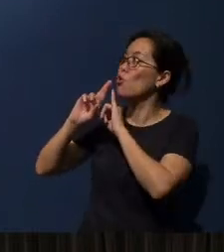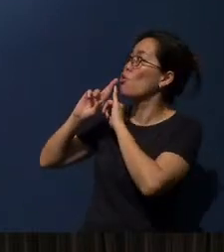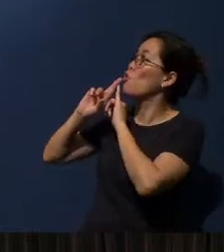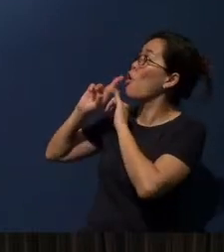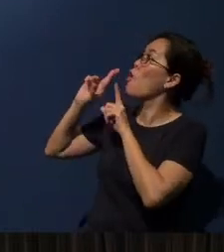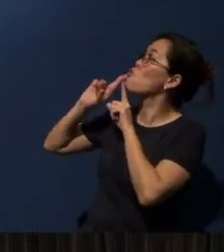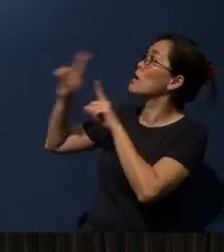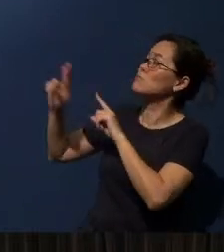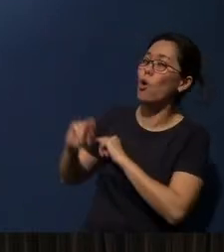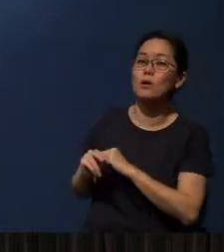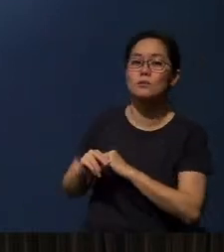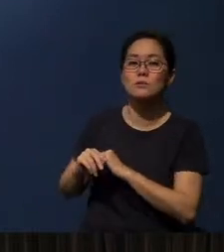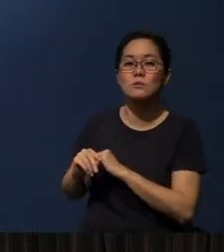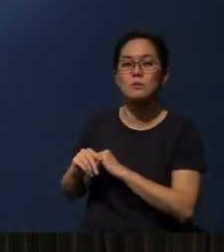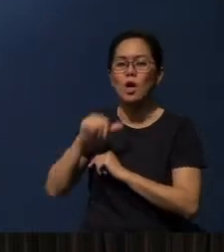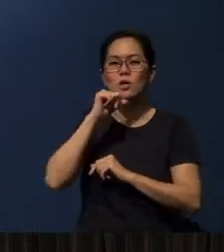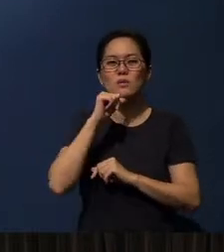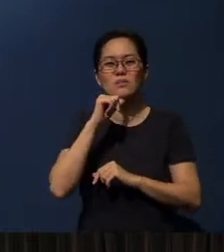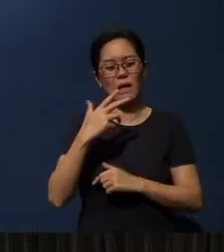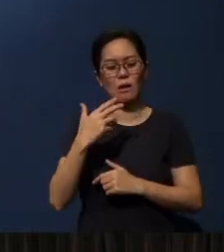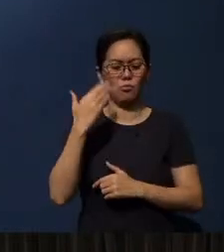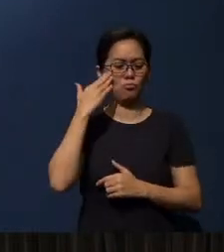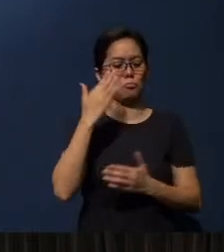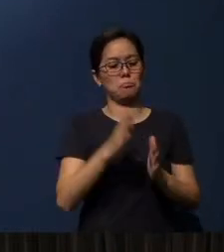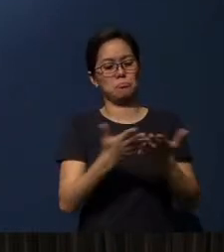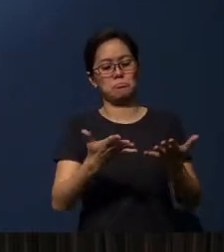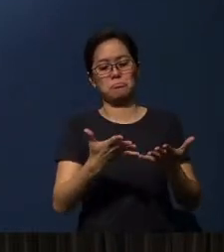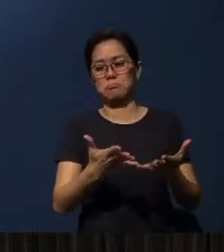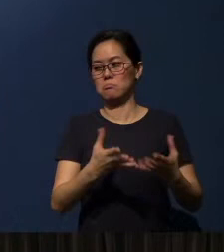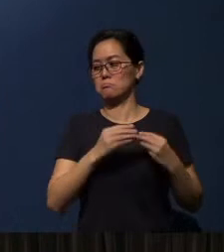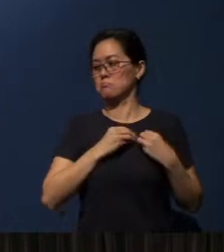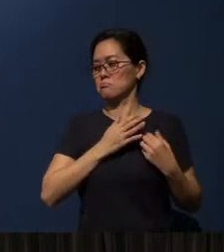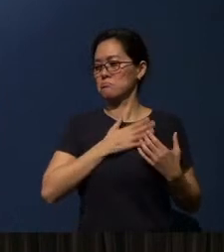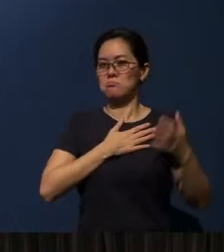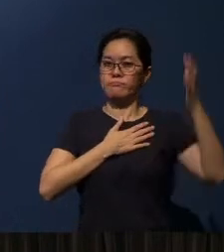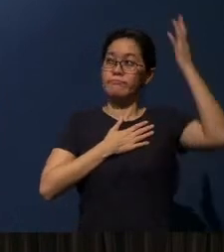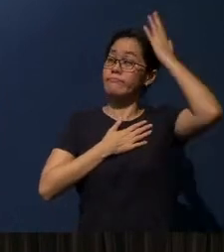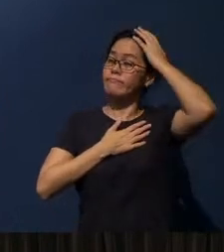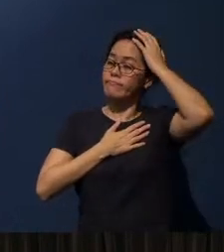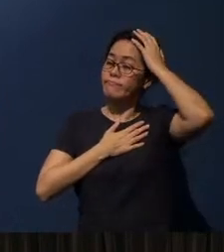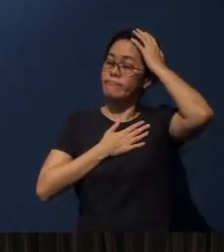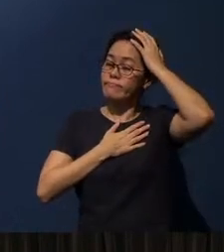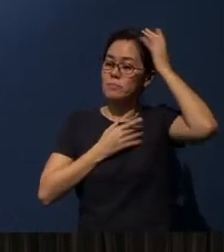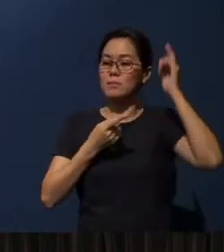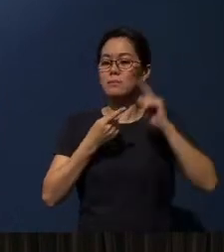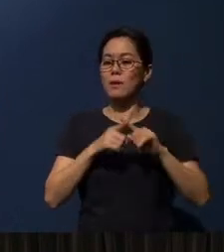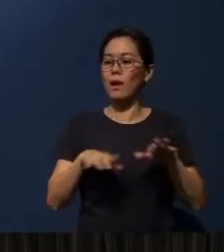There is no use just knowing the Bible and keeping it afloat in your mind and not doing anything.